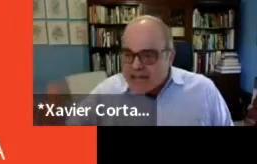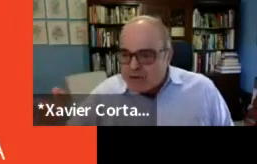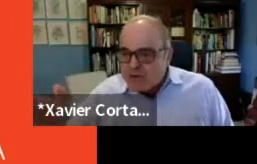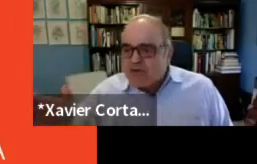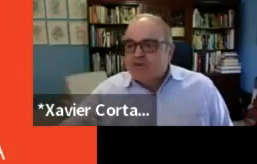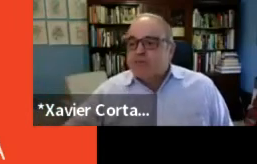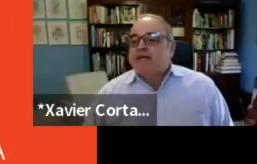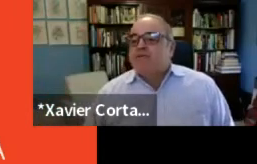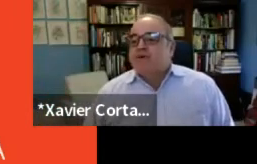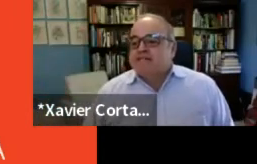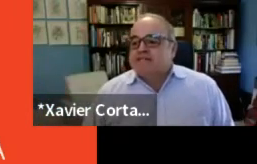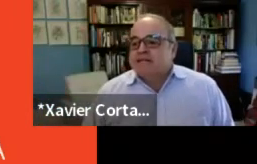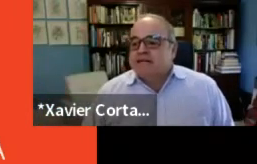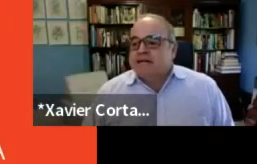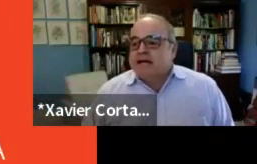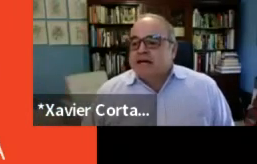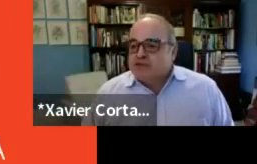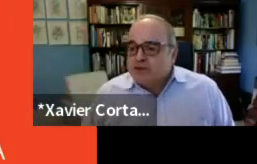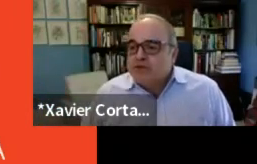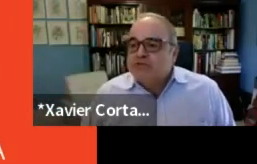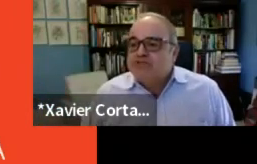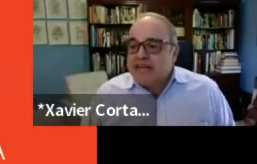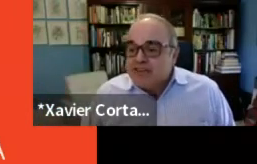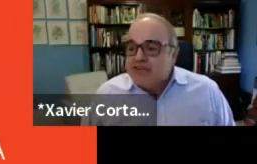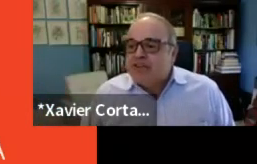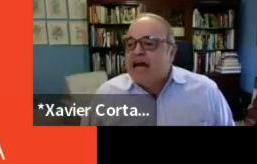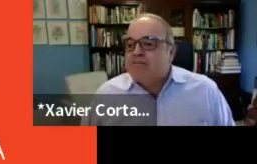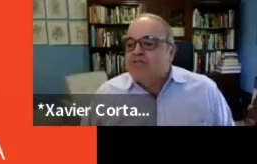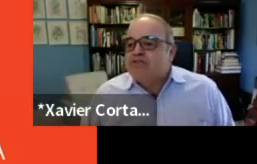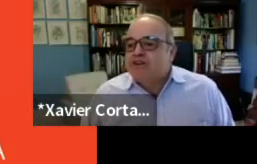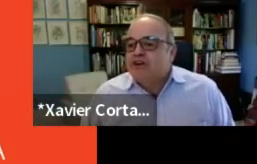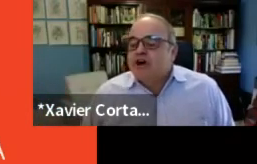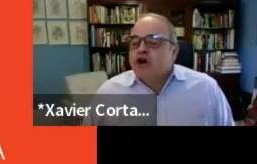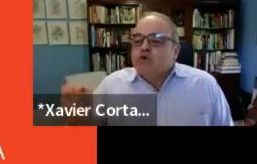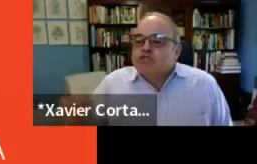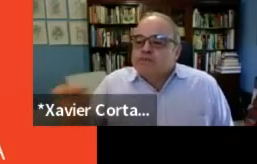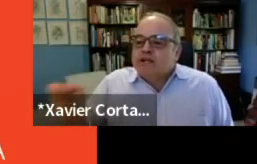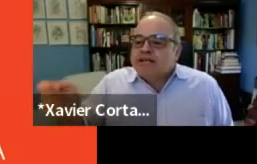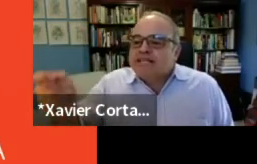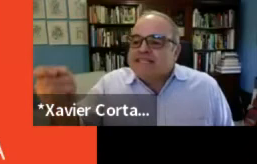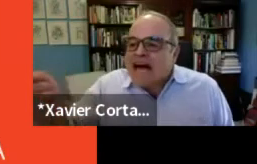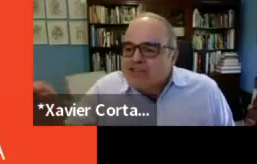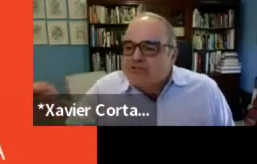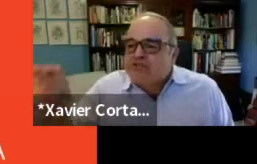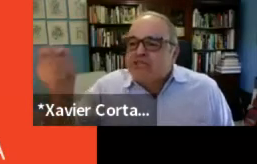every one of your playwrights contributes into the atmosphere would spell catastrophe